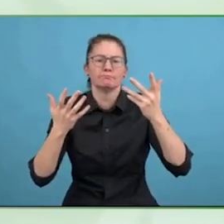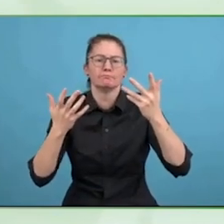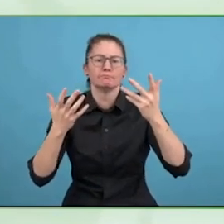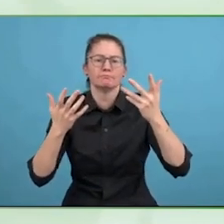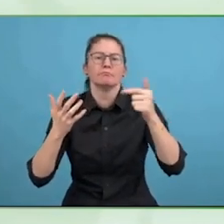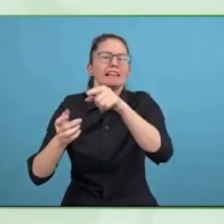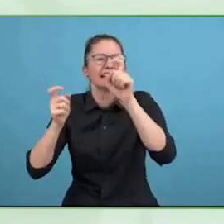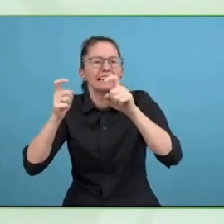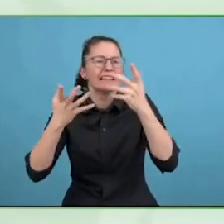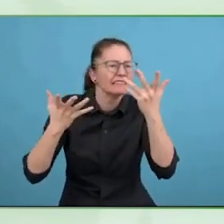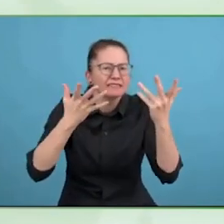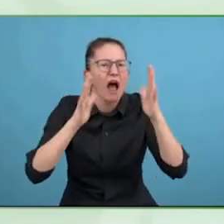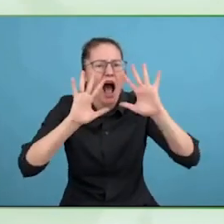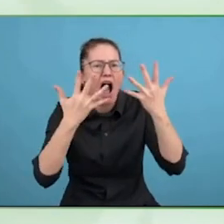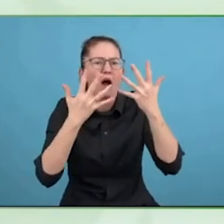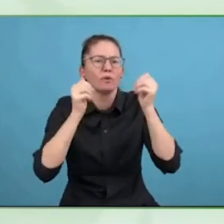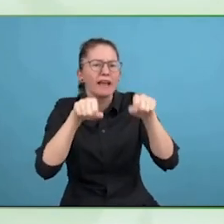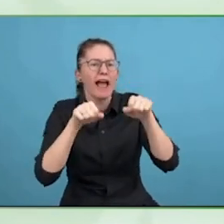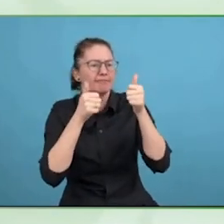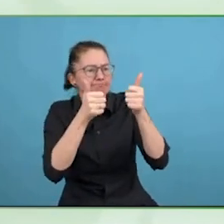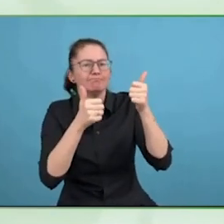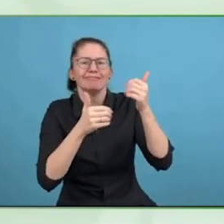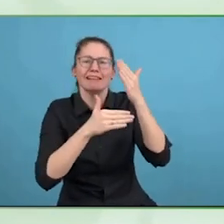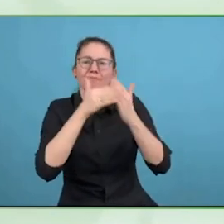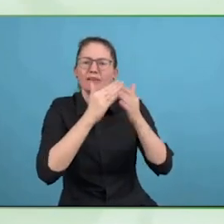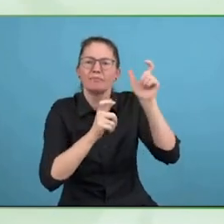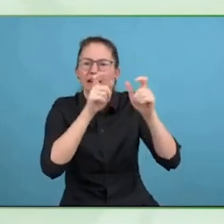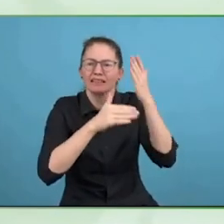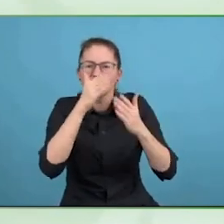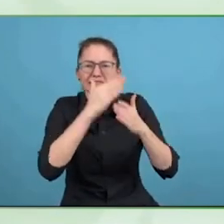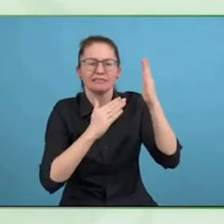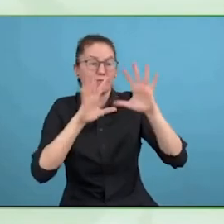be the appeal and why do you think global companies will start to use this?